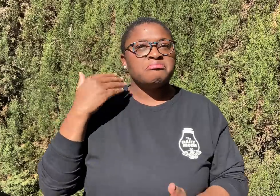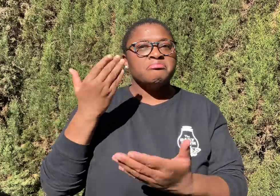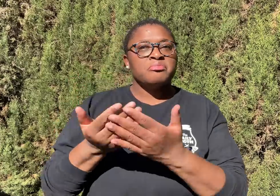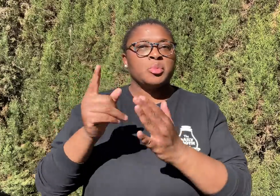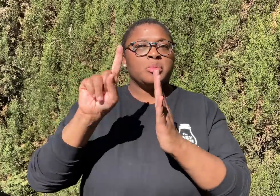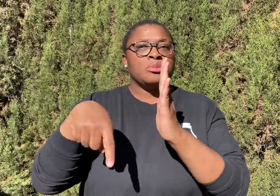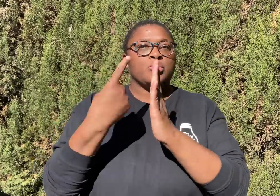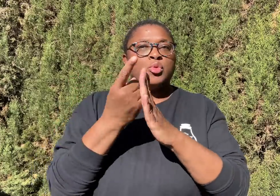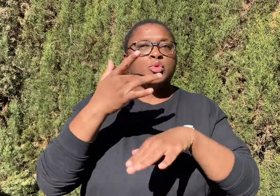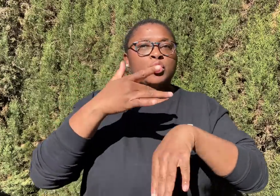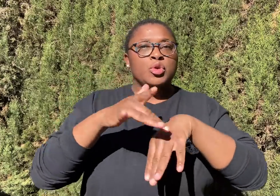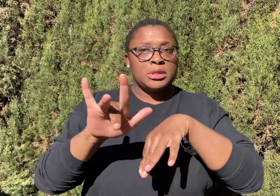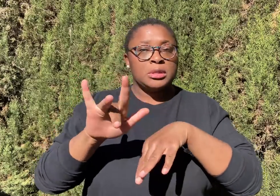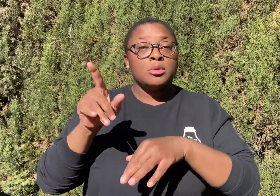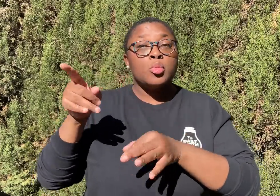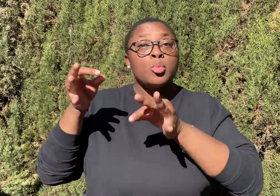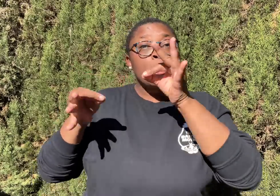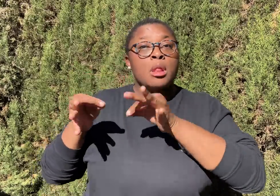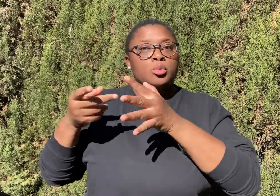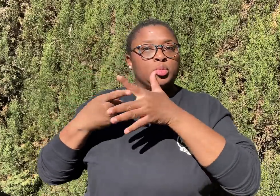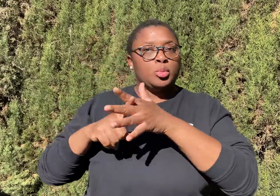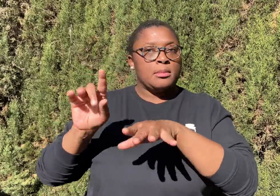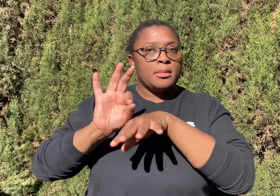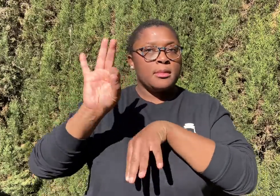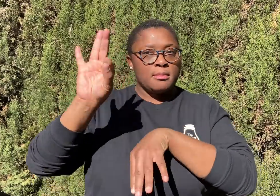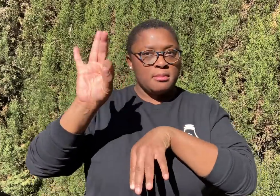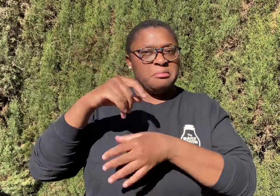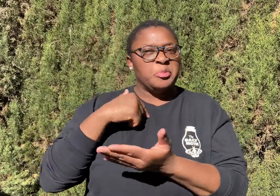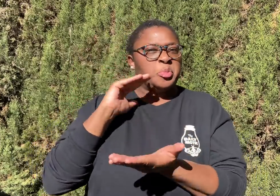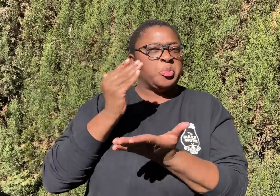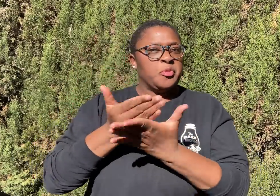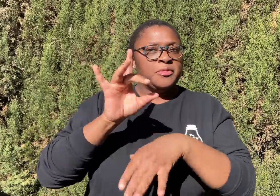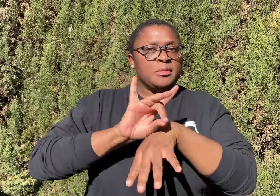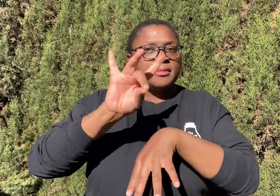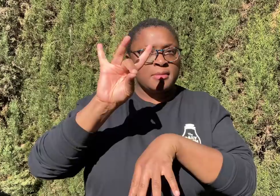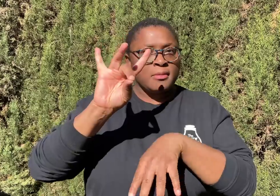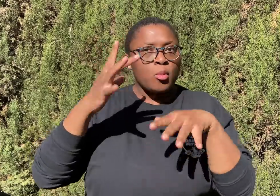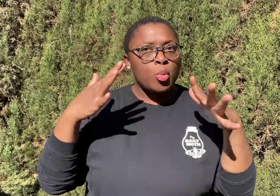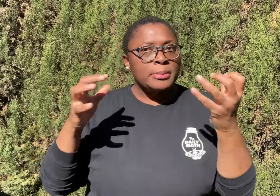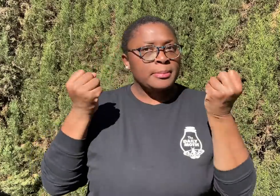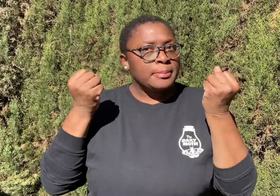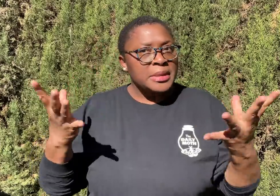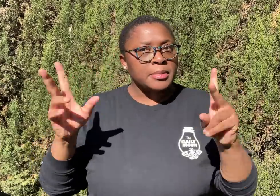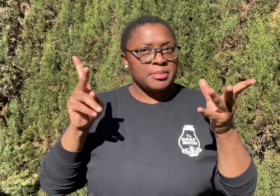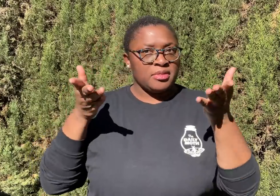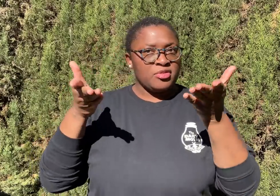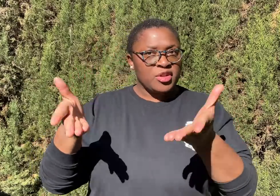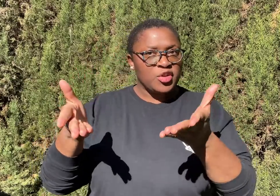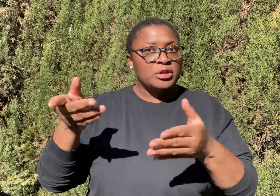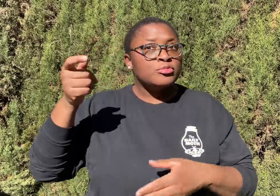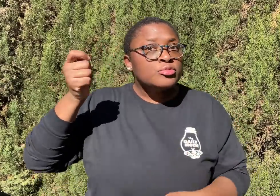I showed up an hour early before the trial started at 9:00 a.m. I was there at 8:00 a.m. There were many people present.